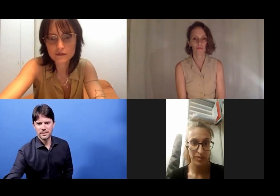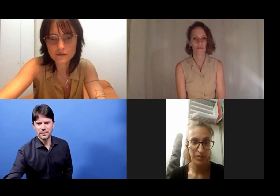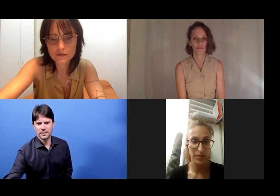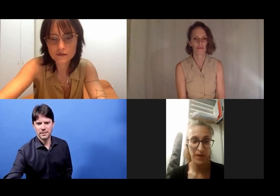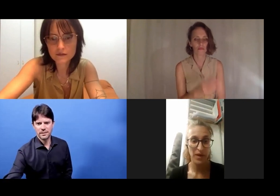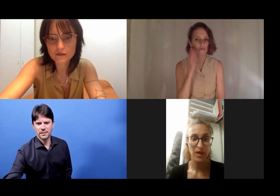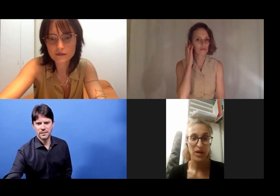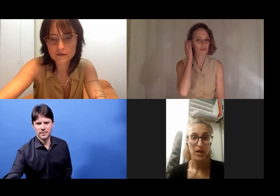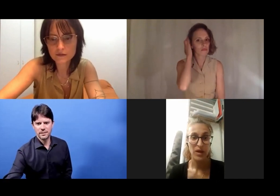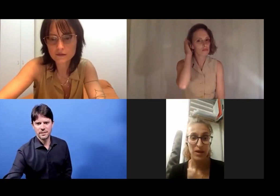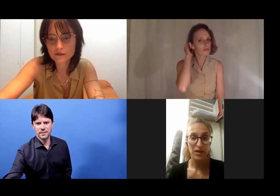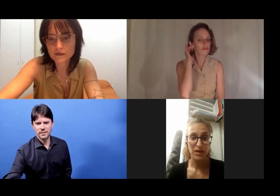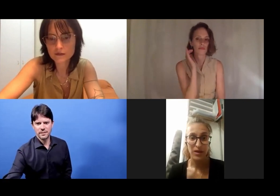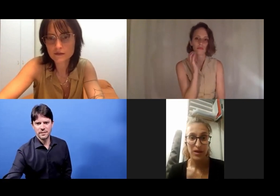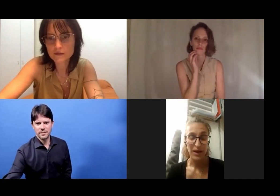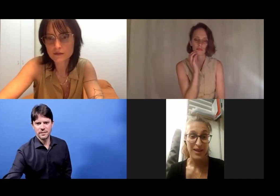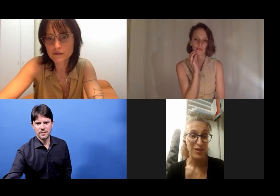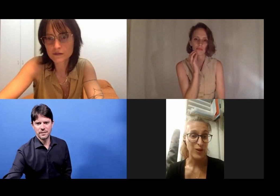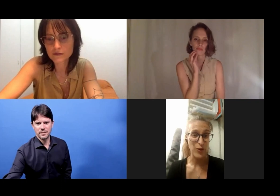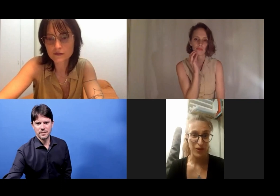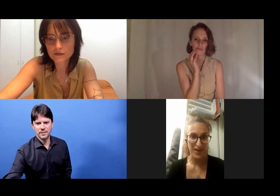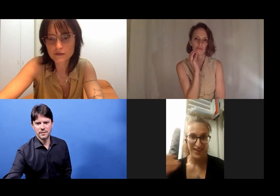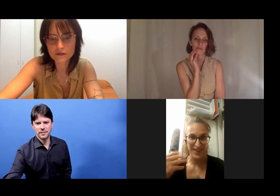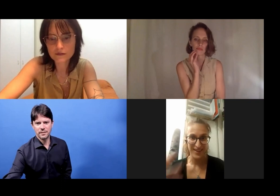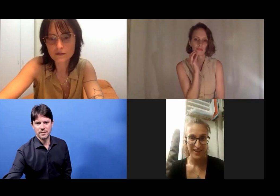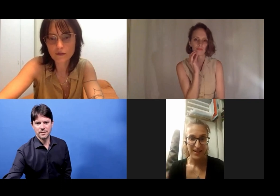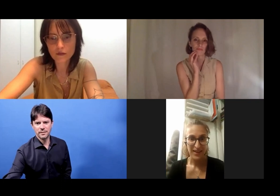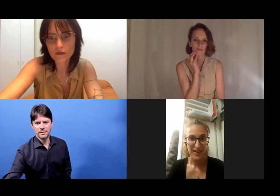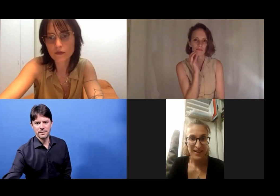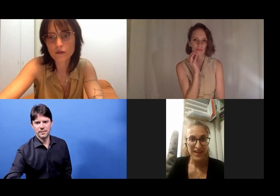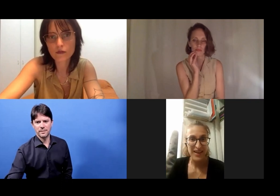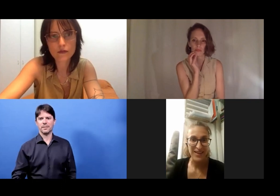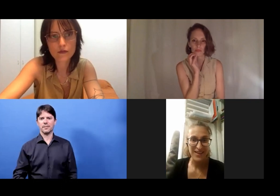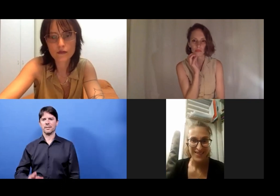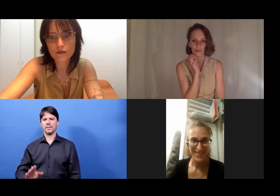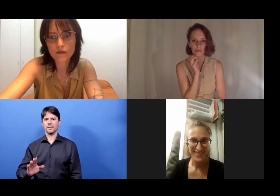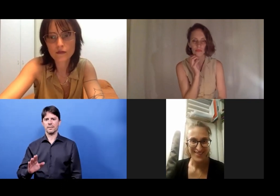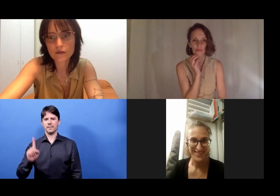Valentina: I don't know if I can... I am a hearing...